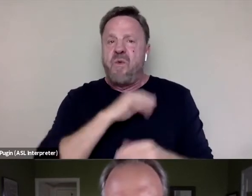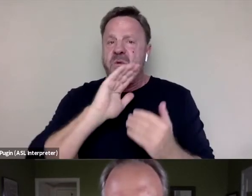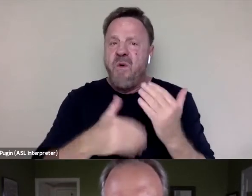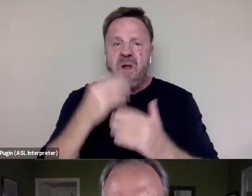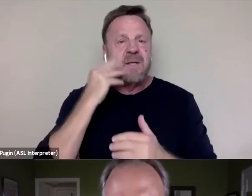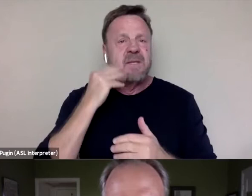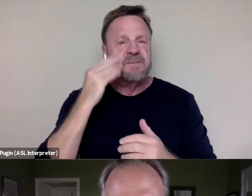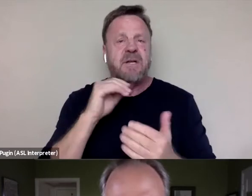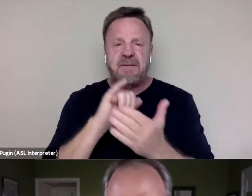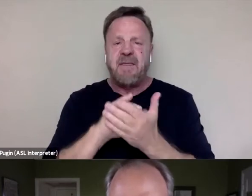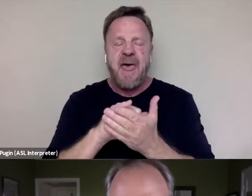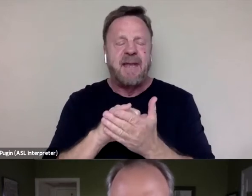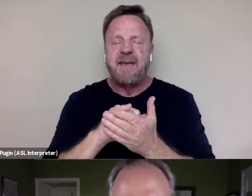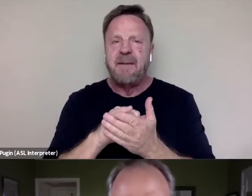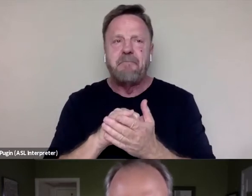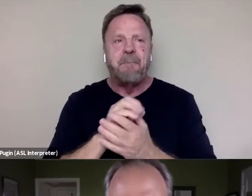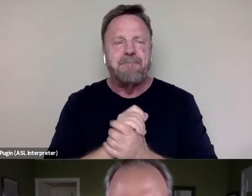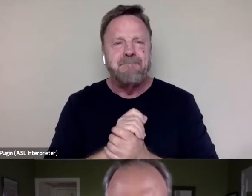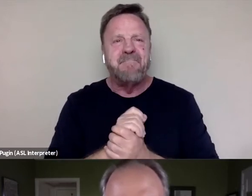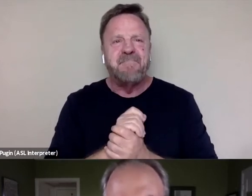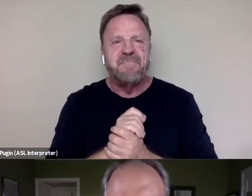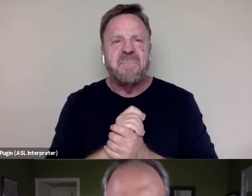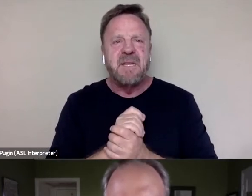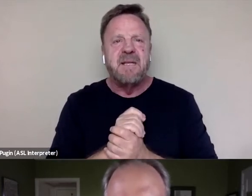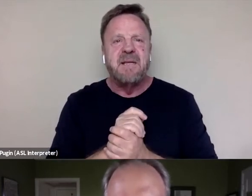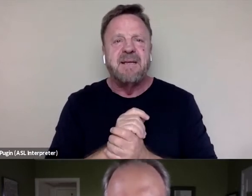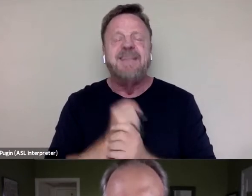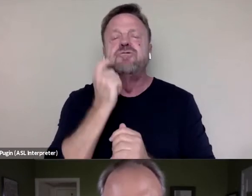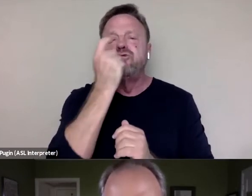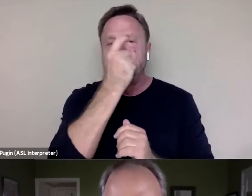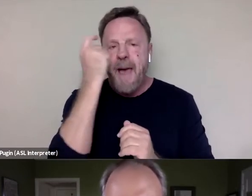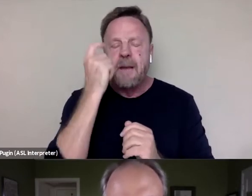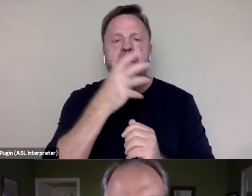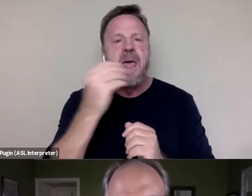I mean, it's dramatic and powerful, and these are powerful stories.